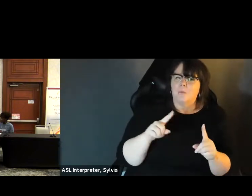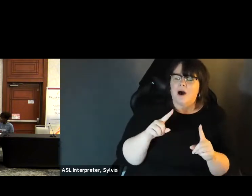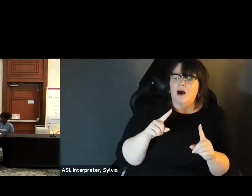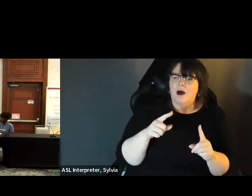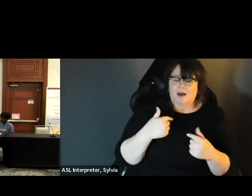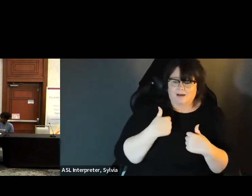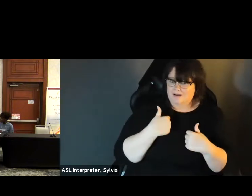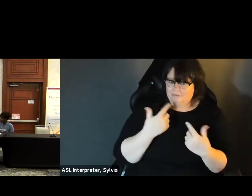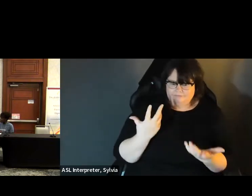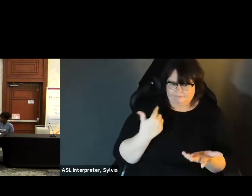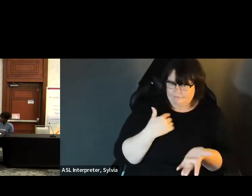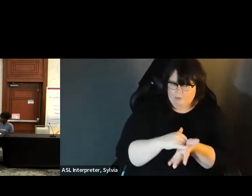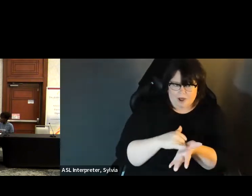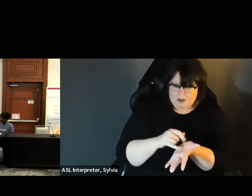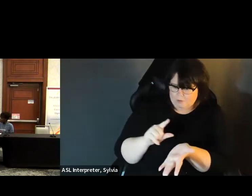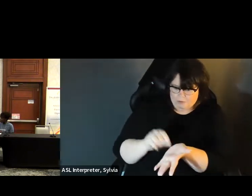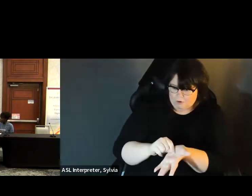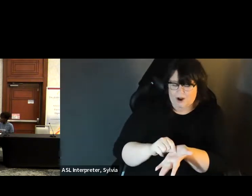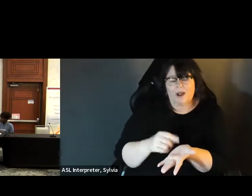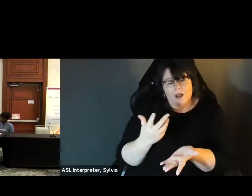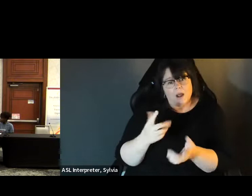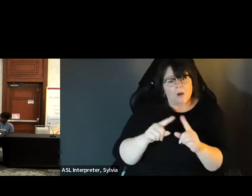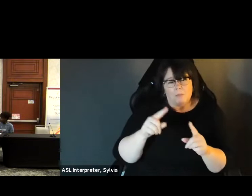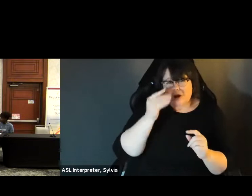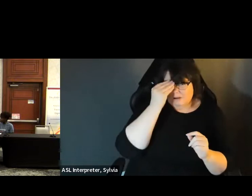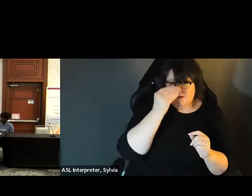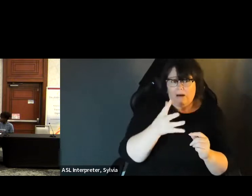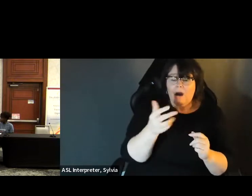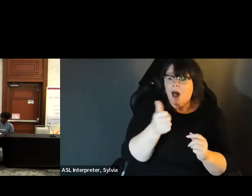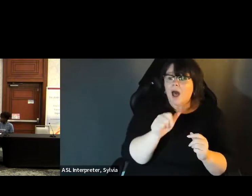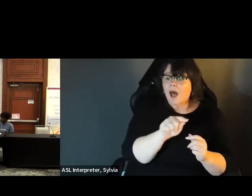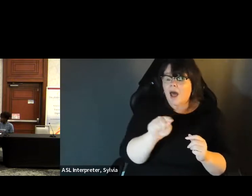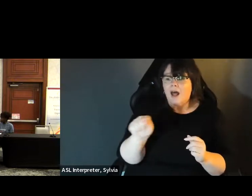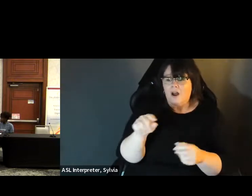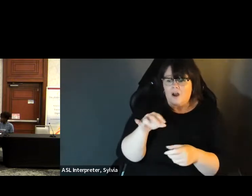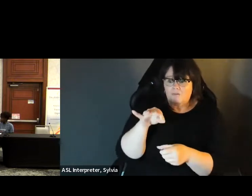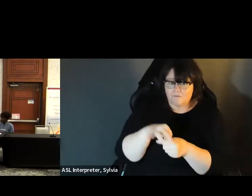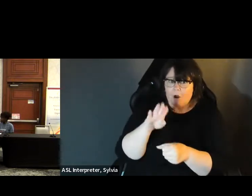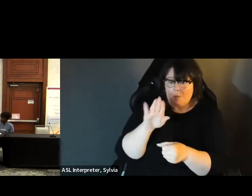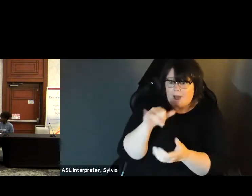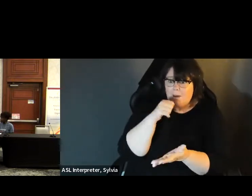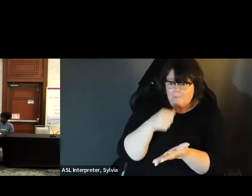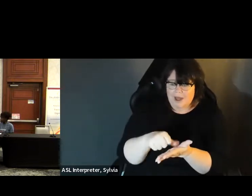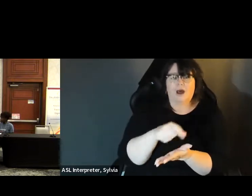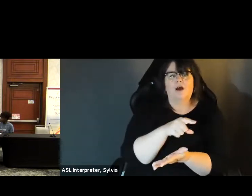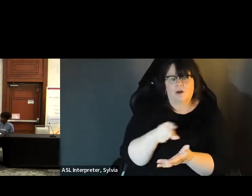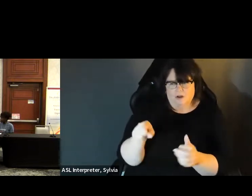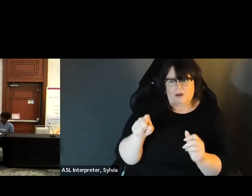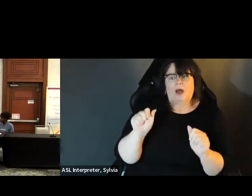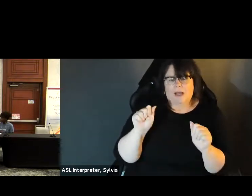already did. What I would like to see it going forward to that it is not just for those of us who It's not just for those of us who are printing pair that anyone who votes by mail can do the electronic option.